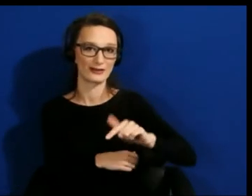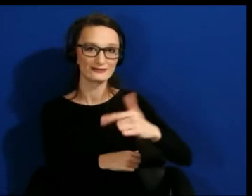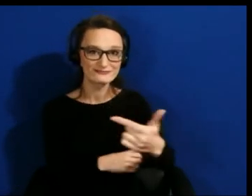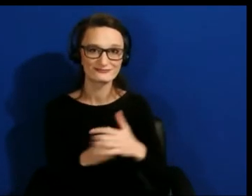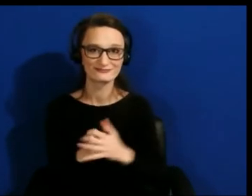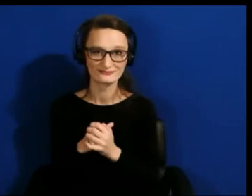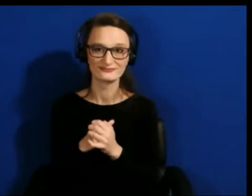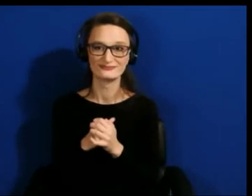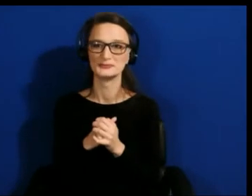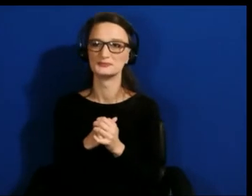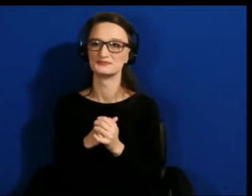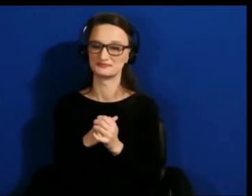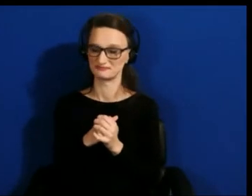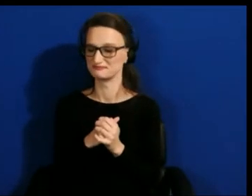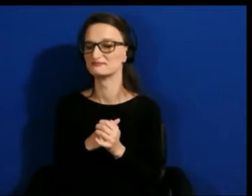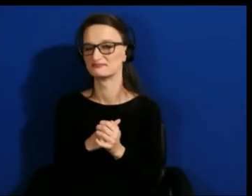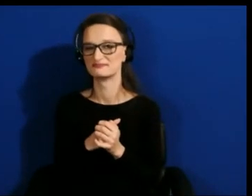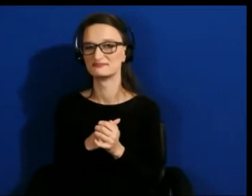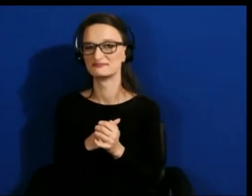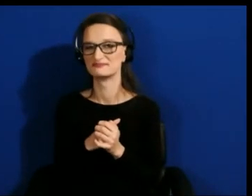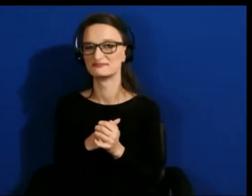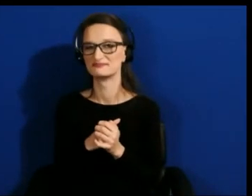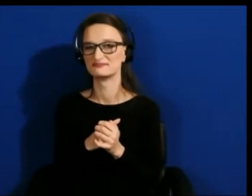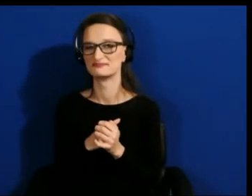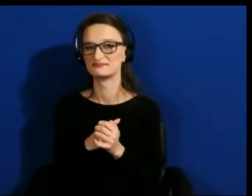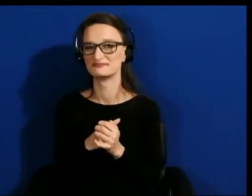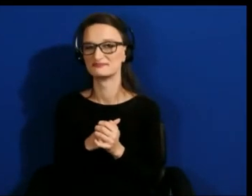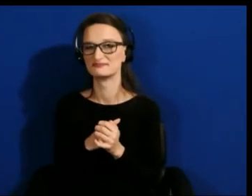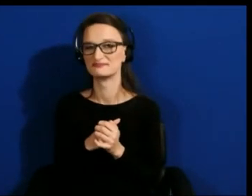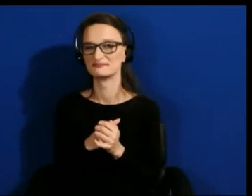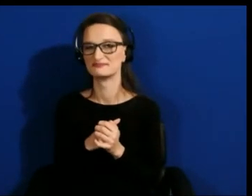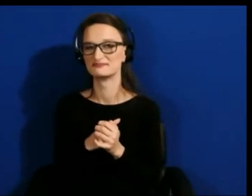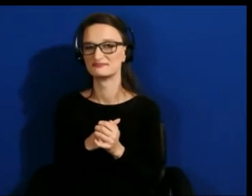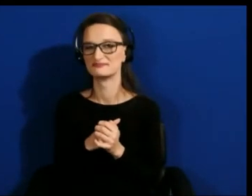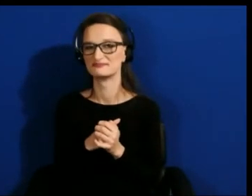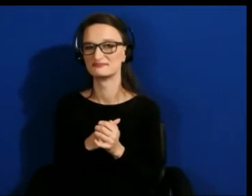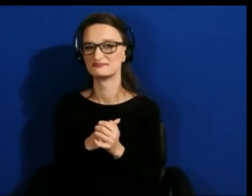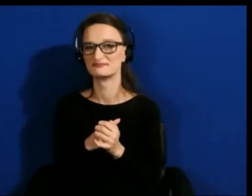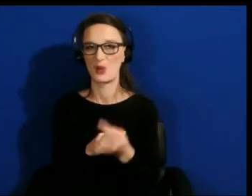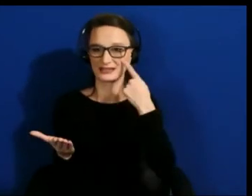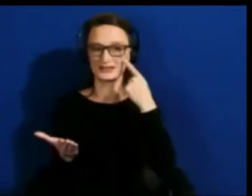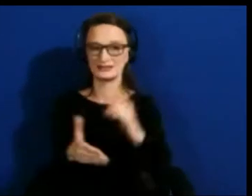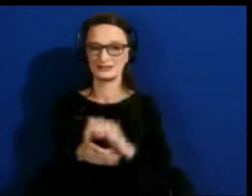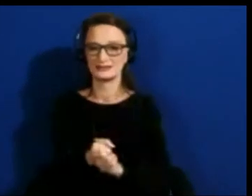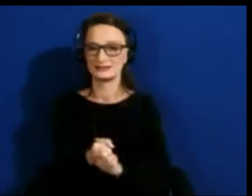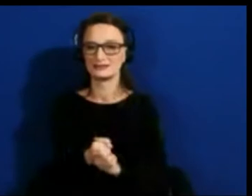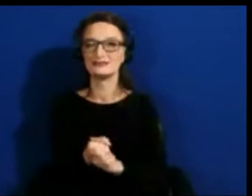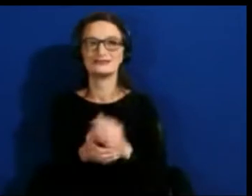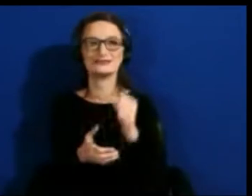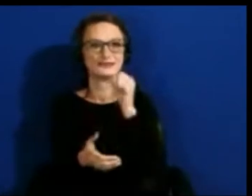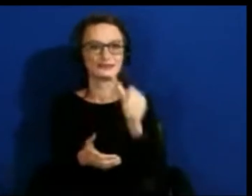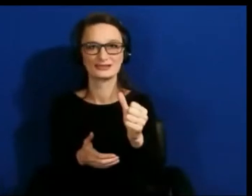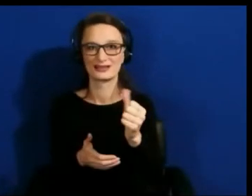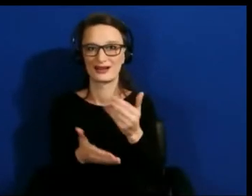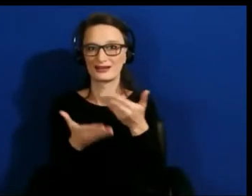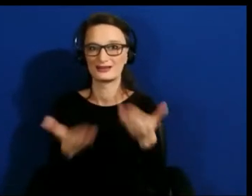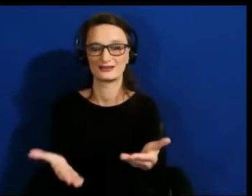One thing that I see as not being there is there are not enough people hired who are